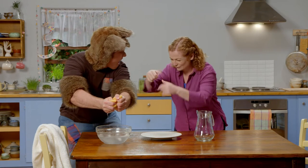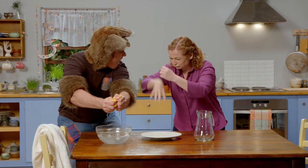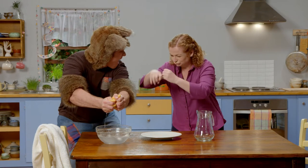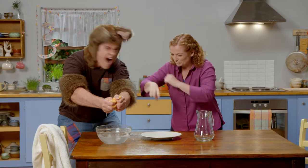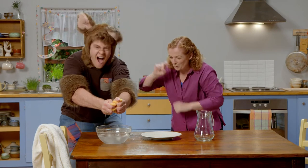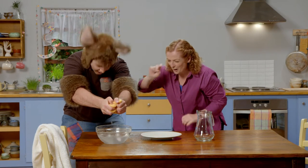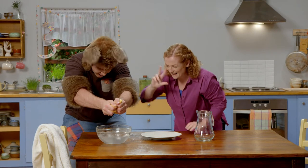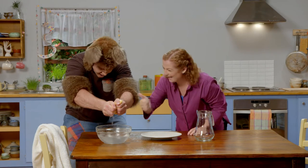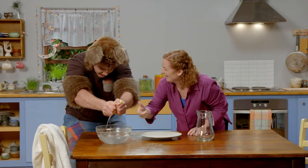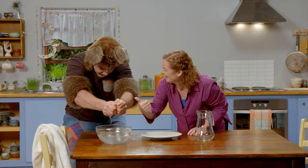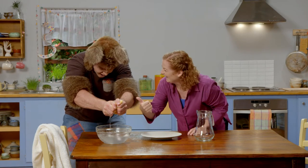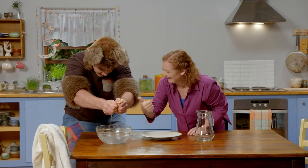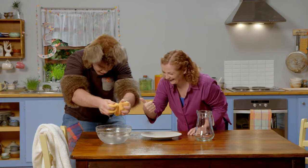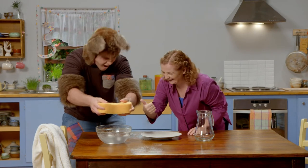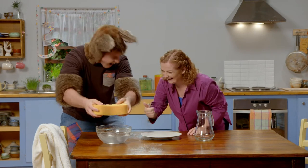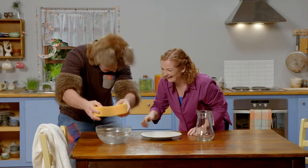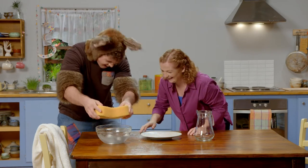Doesn't that look great all that water coming out?